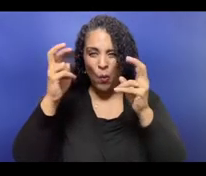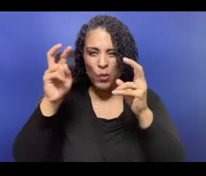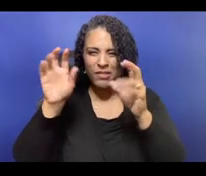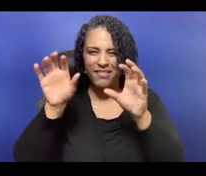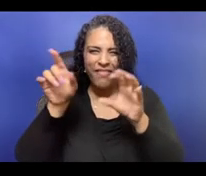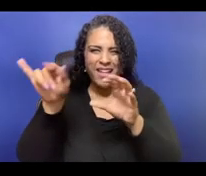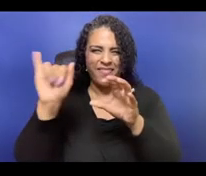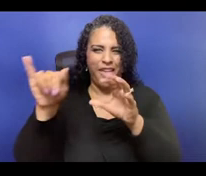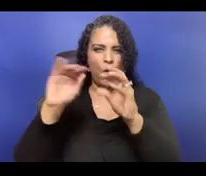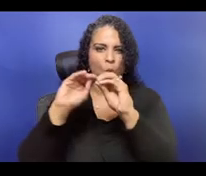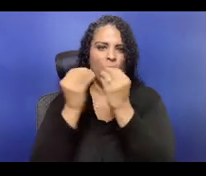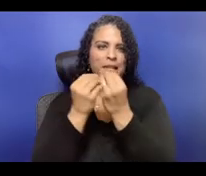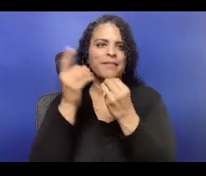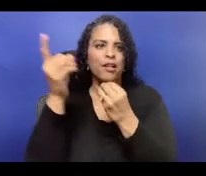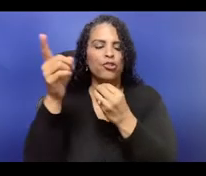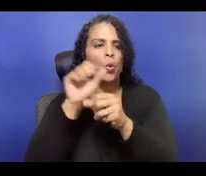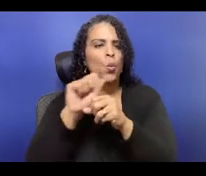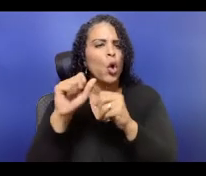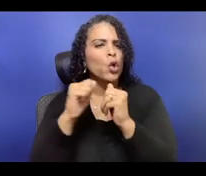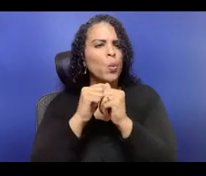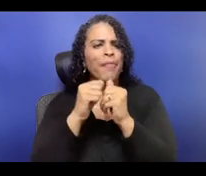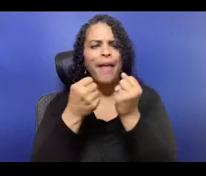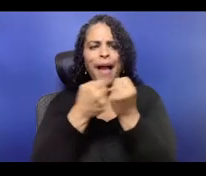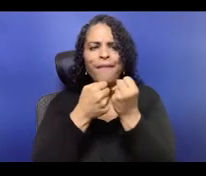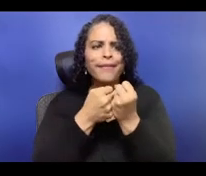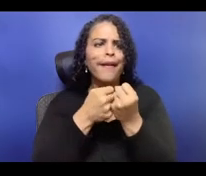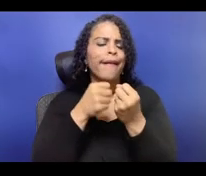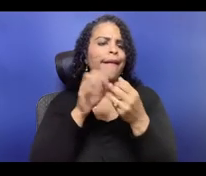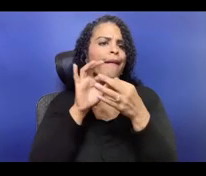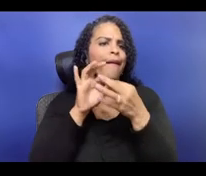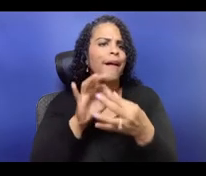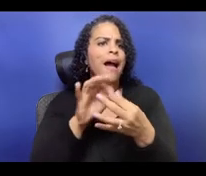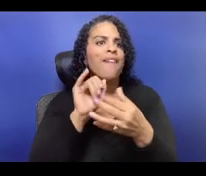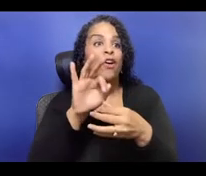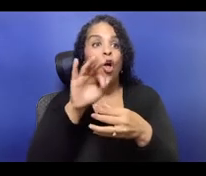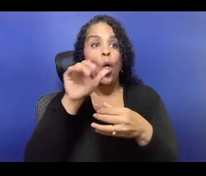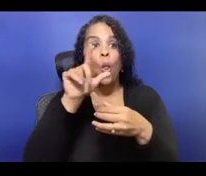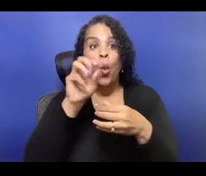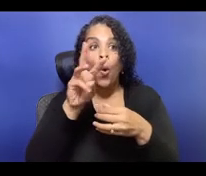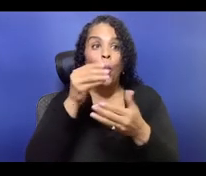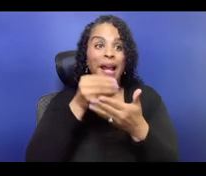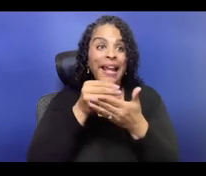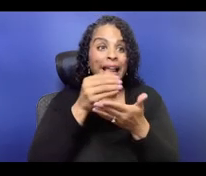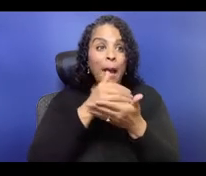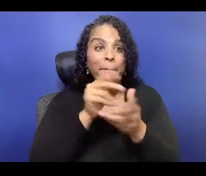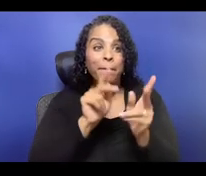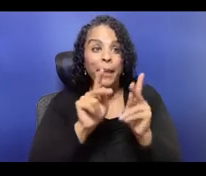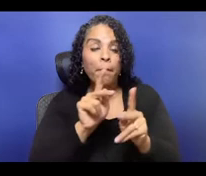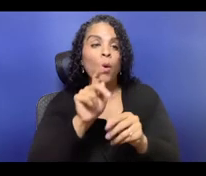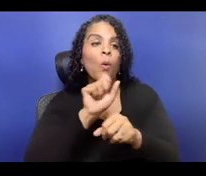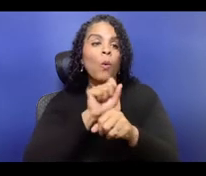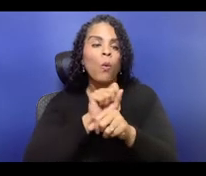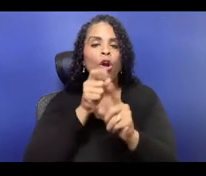Calling in from just outside of Sakimauchheen Ing, Lenapehoking, currently called Philadelphia, Pennsylvania.